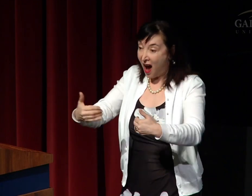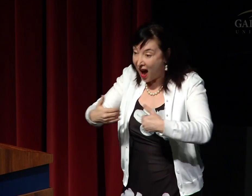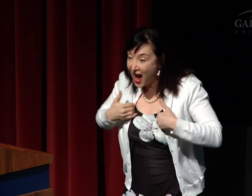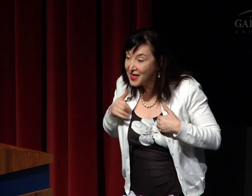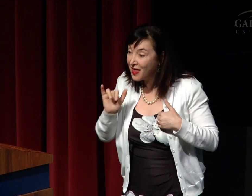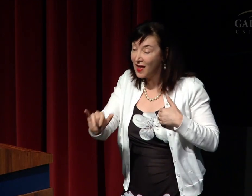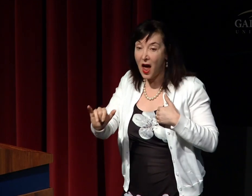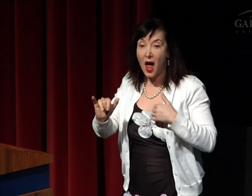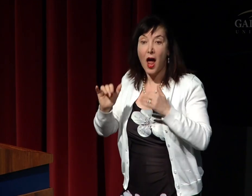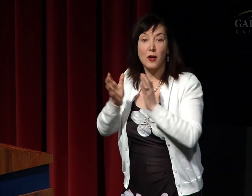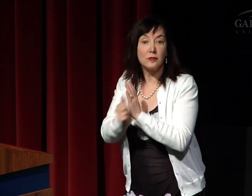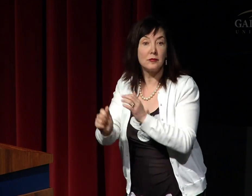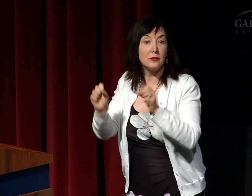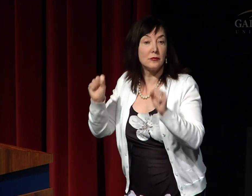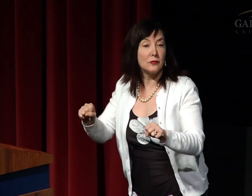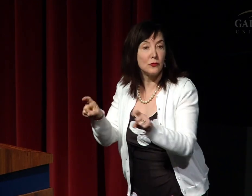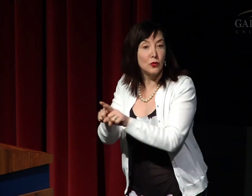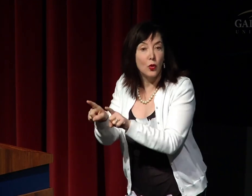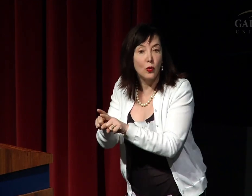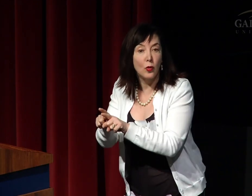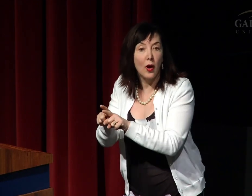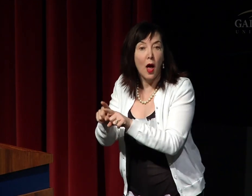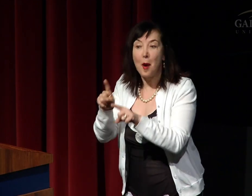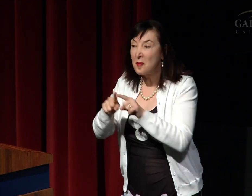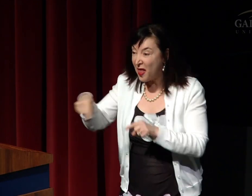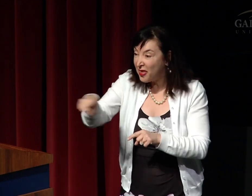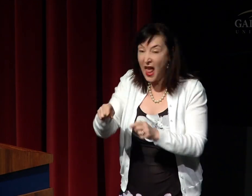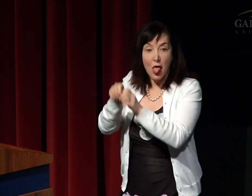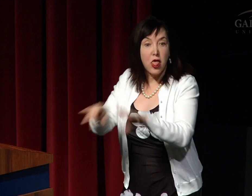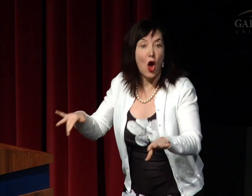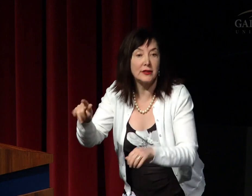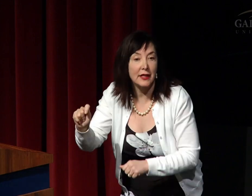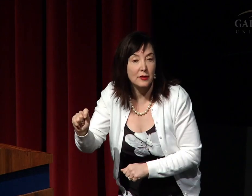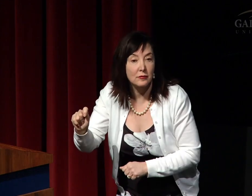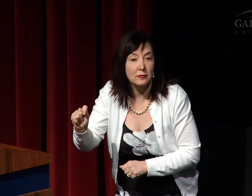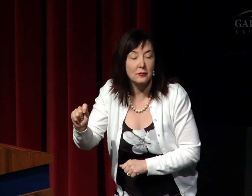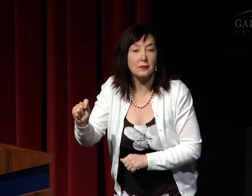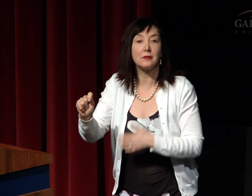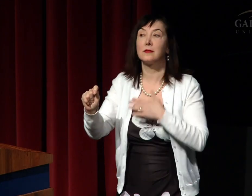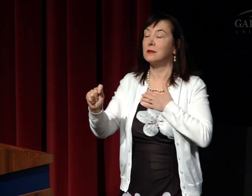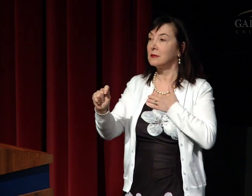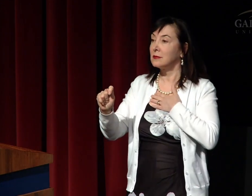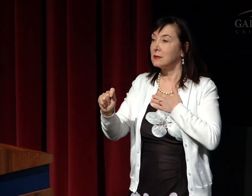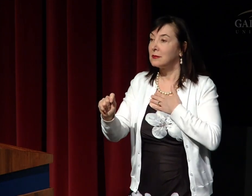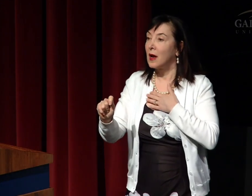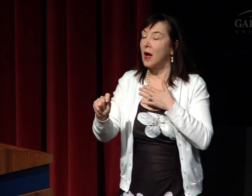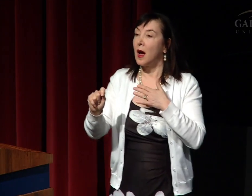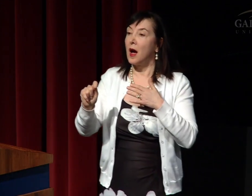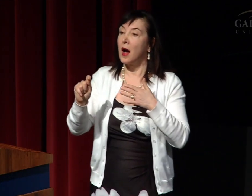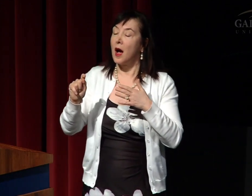born with that capability but because they don't have the experience to use it, they lose this ability.